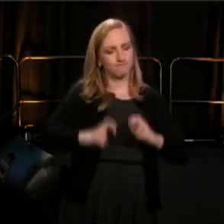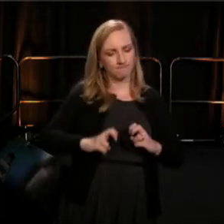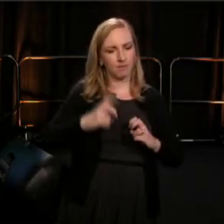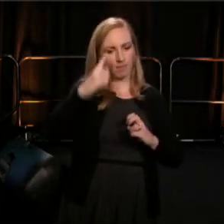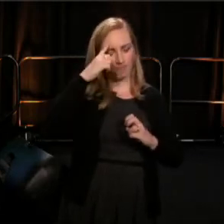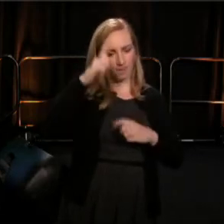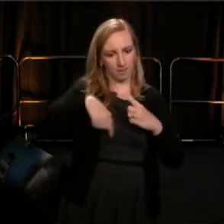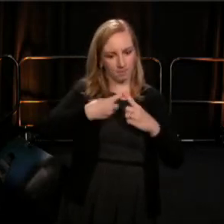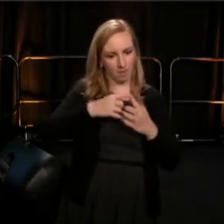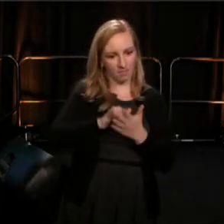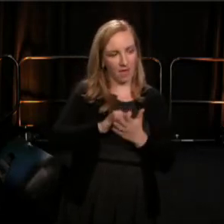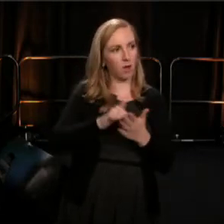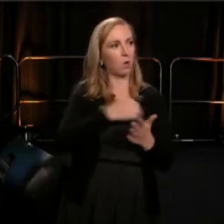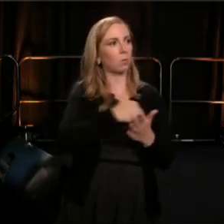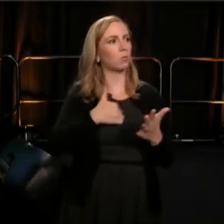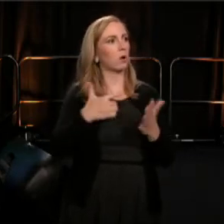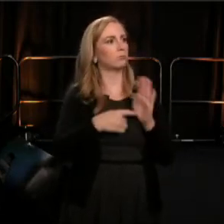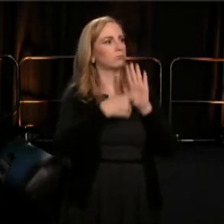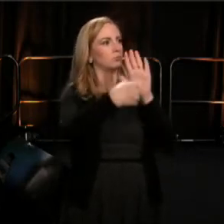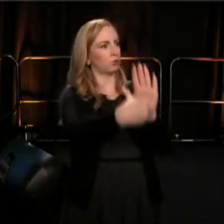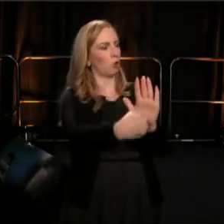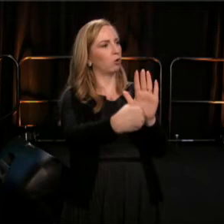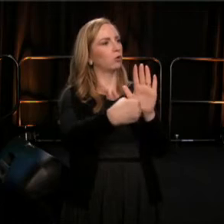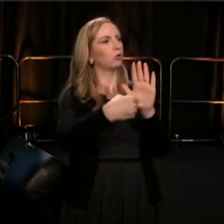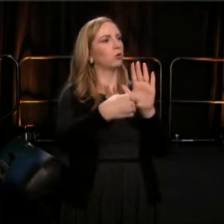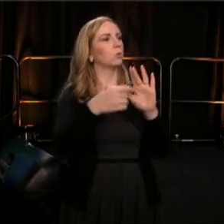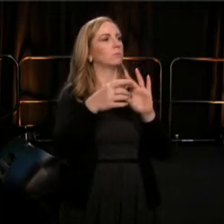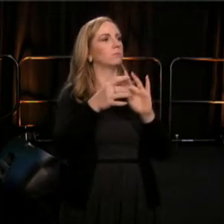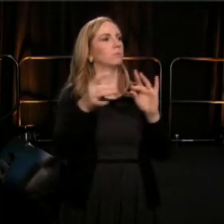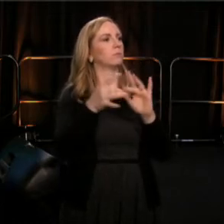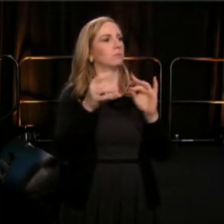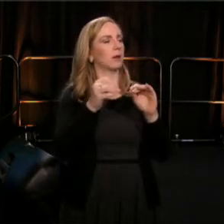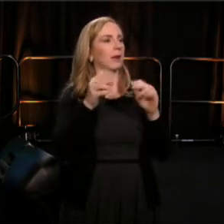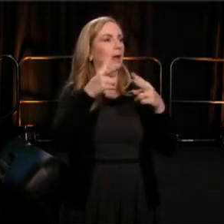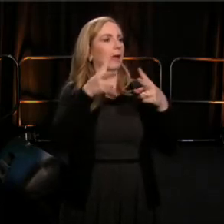an audio excerpt from August's address those 20 years ago;